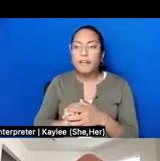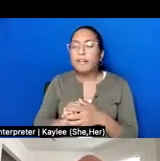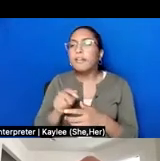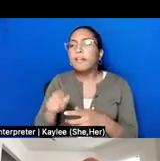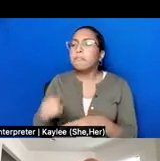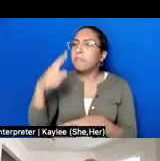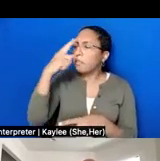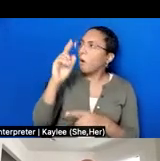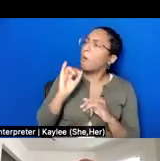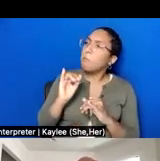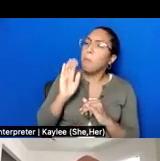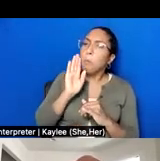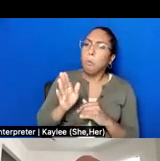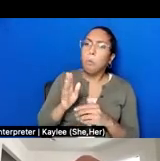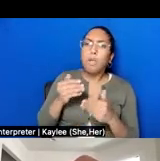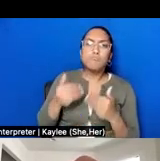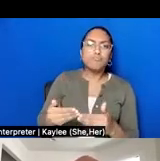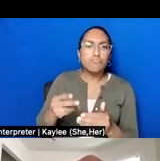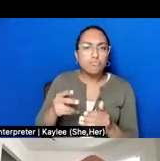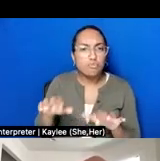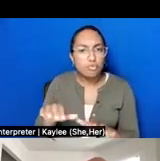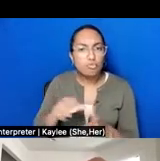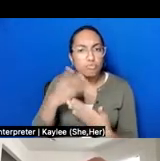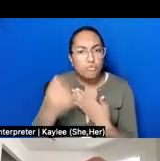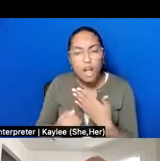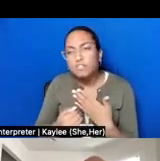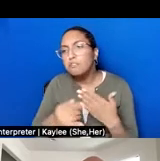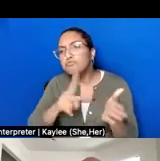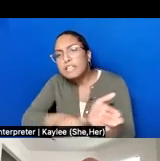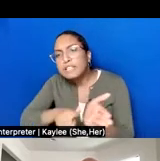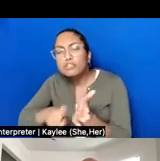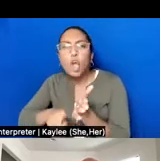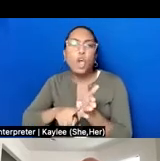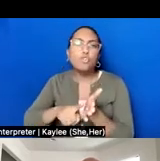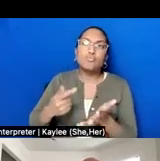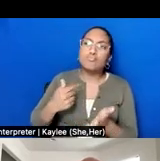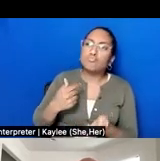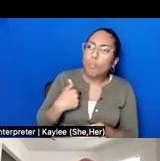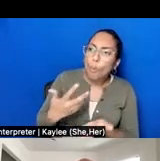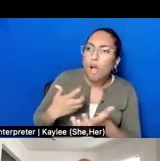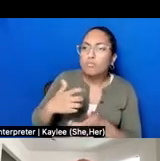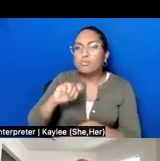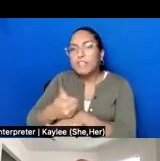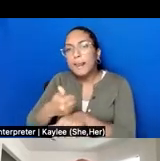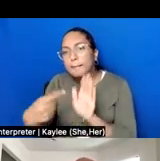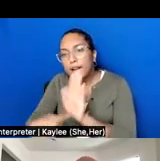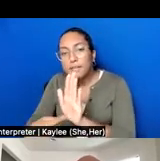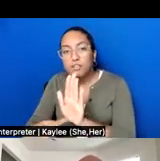in relationship to an, a research project or an exhibition, that oral history is a methodology